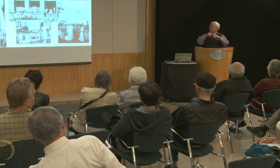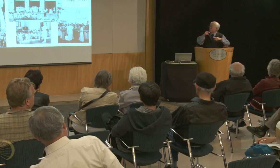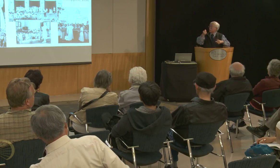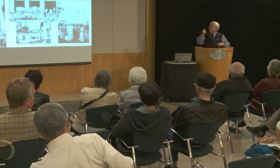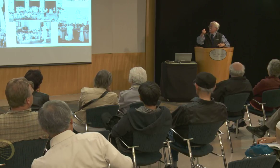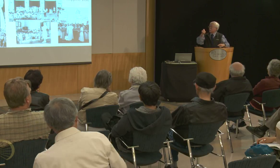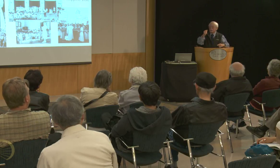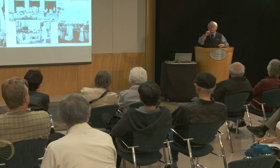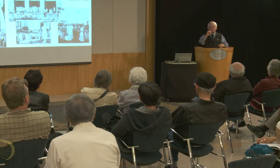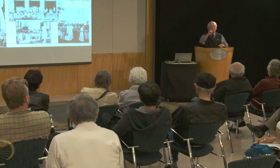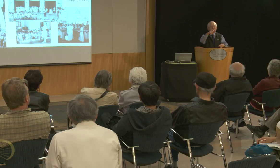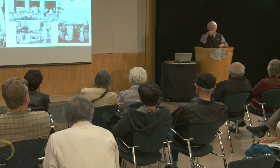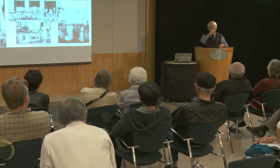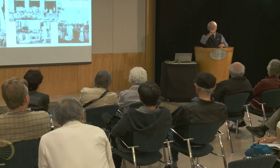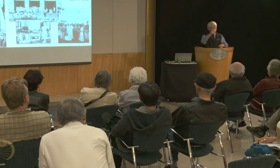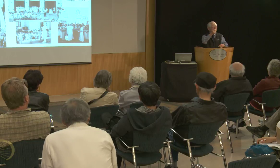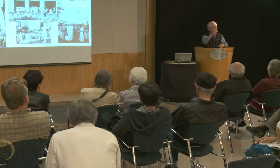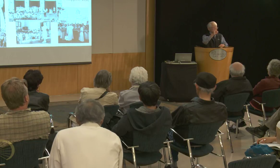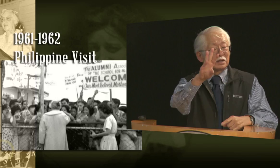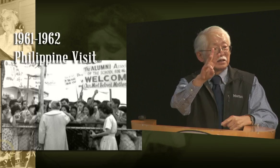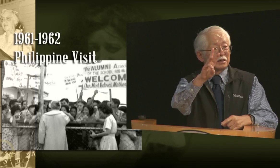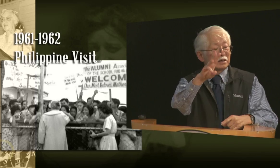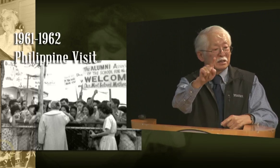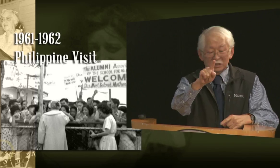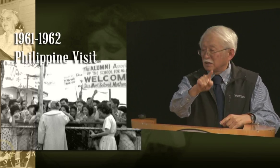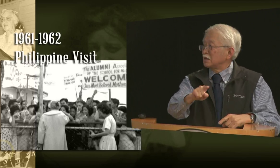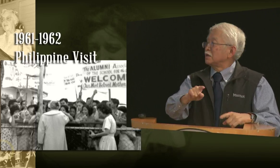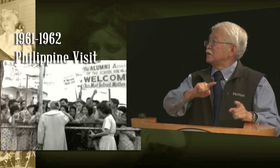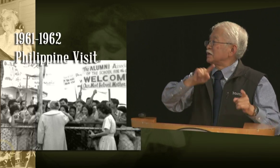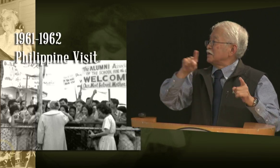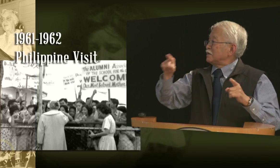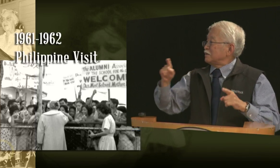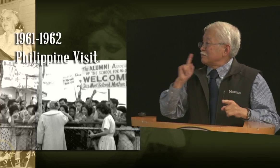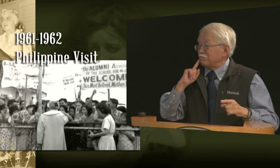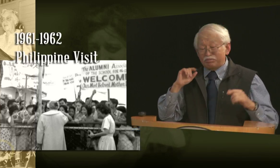So she went back September, 1961,